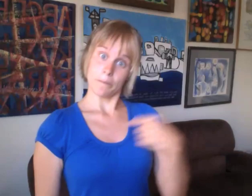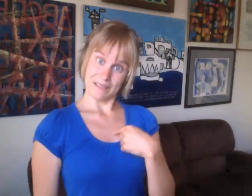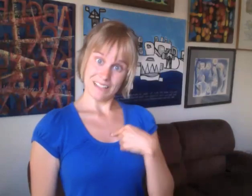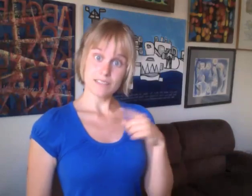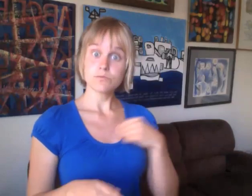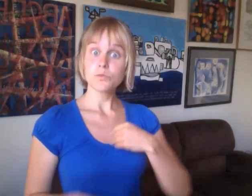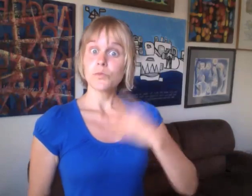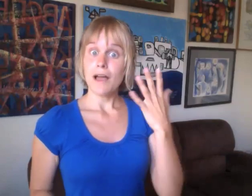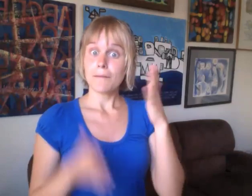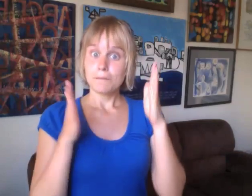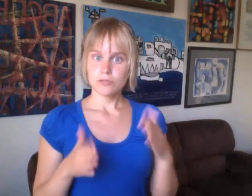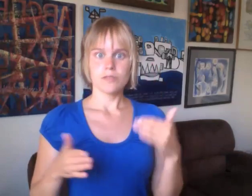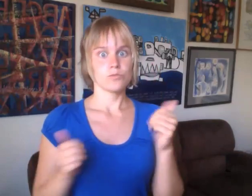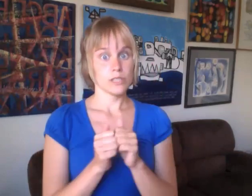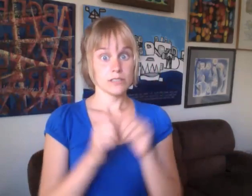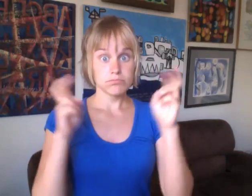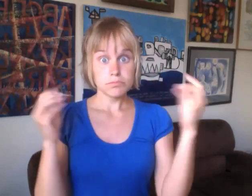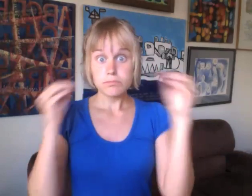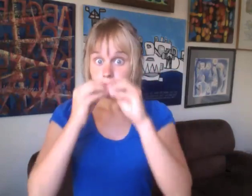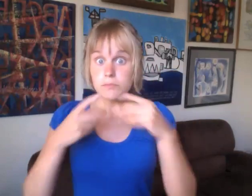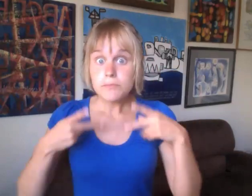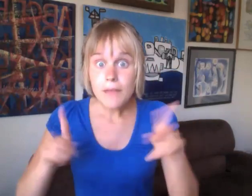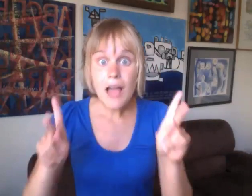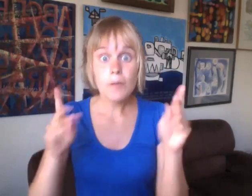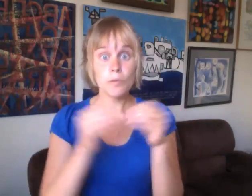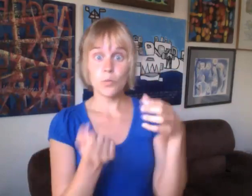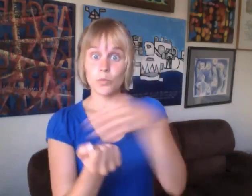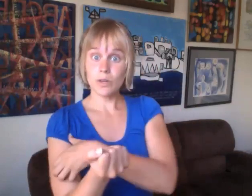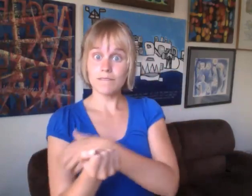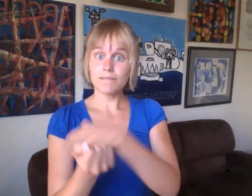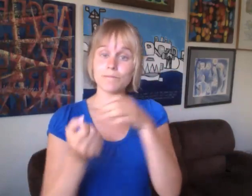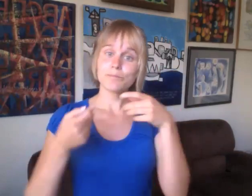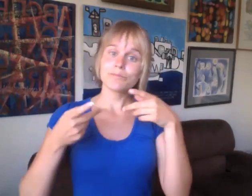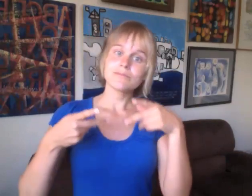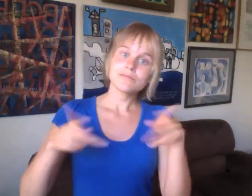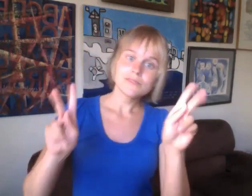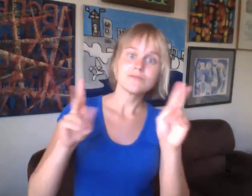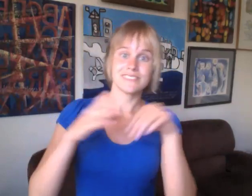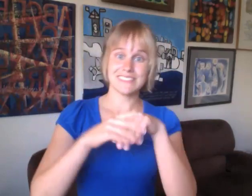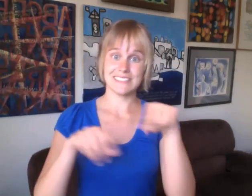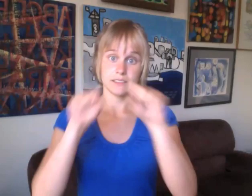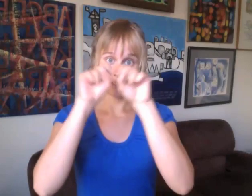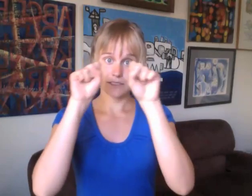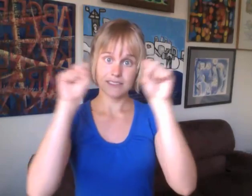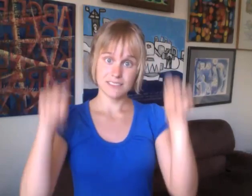For me, as a white person with more power and privilege in this system,